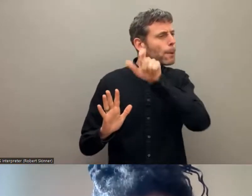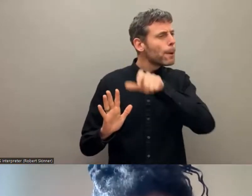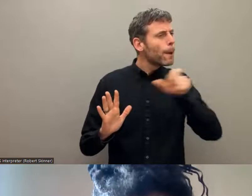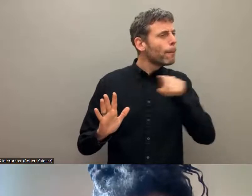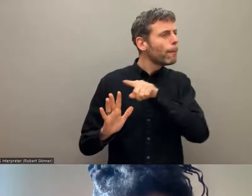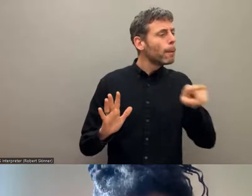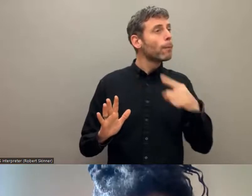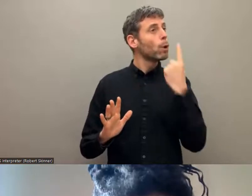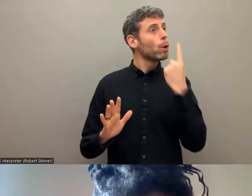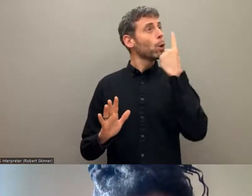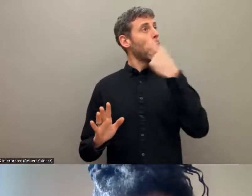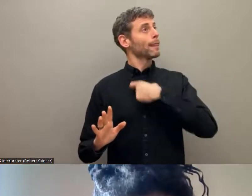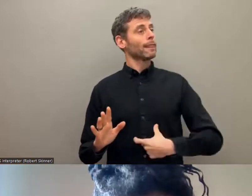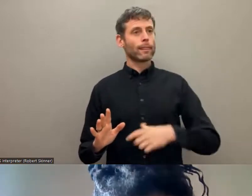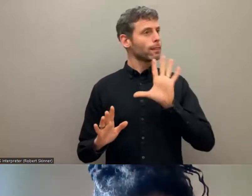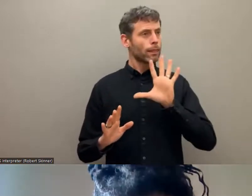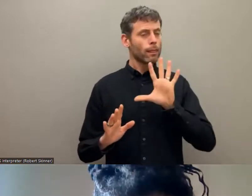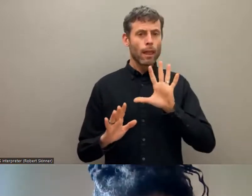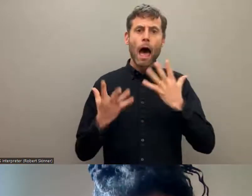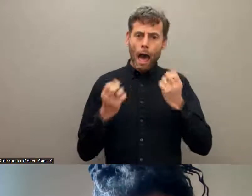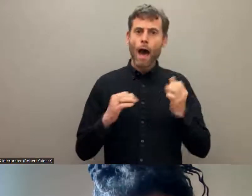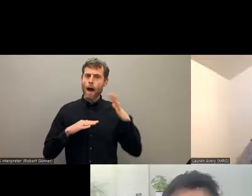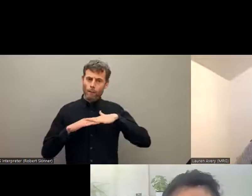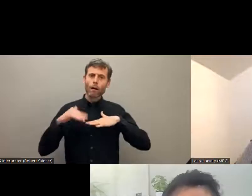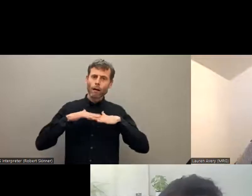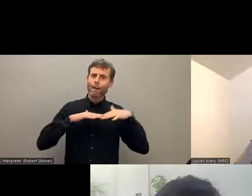at intersectionalities as the tool to